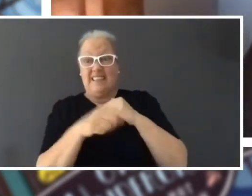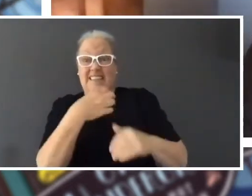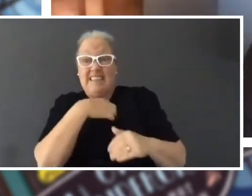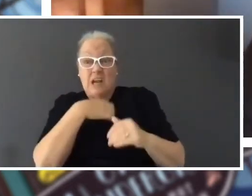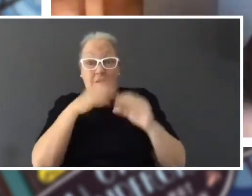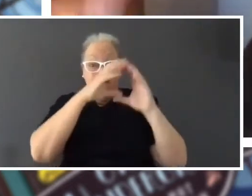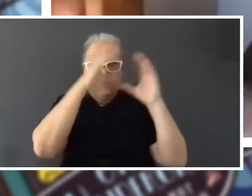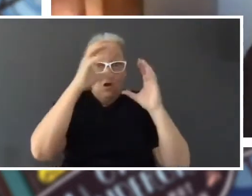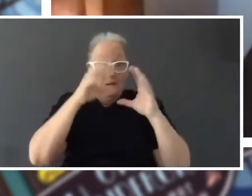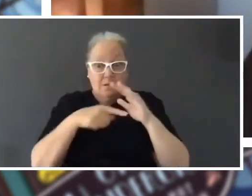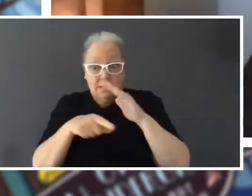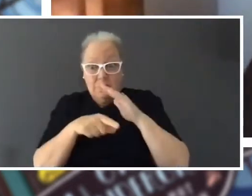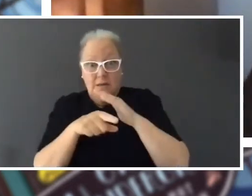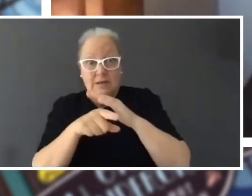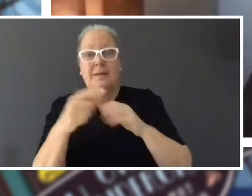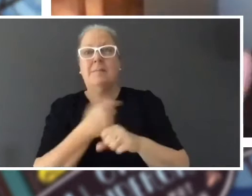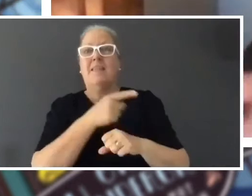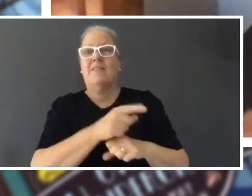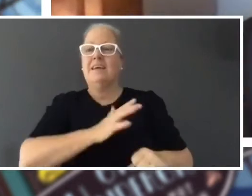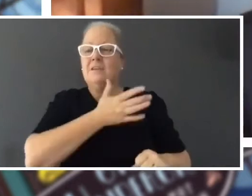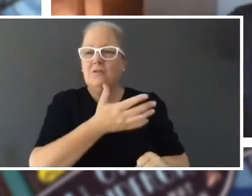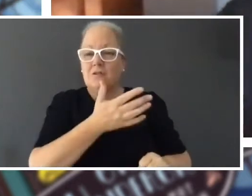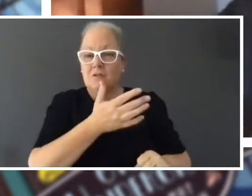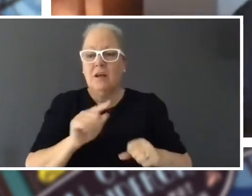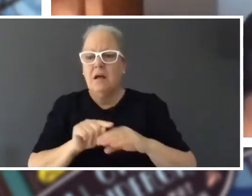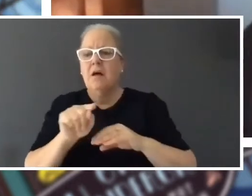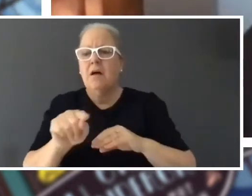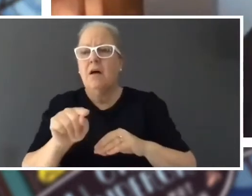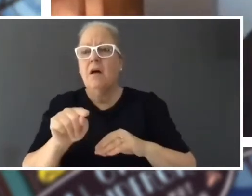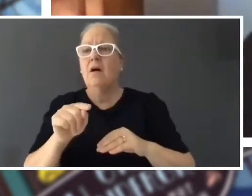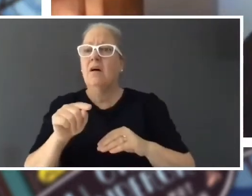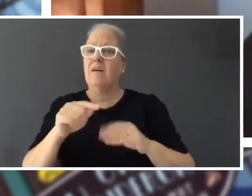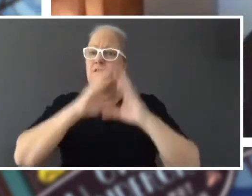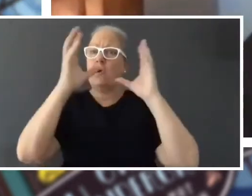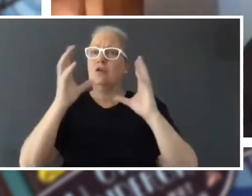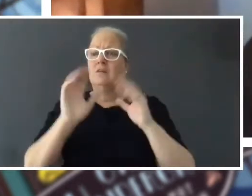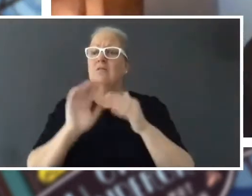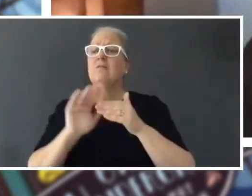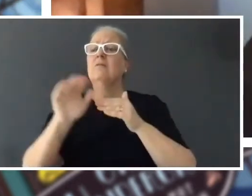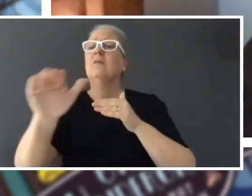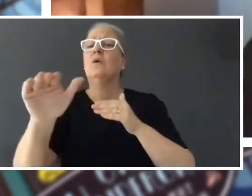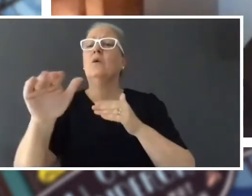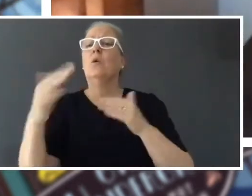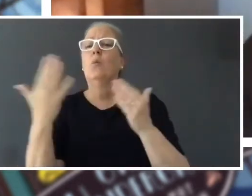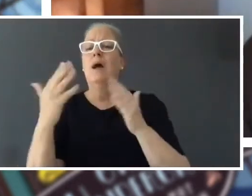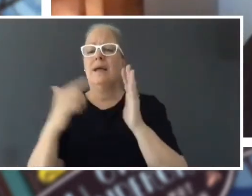And okay, now the forest is on the edge of town so what else do I have to have in the town, a house for our characters to live in,